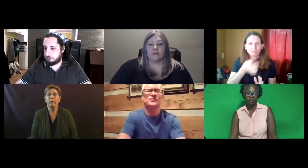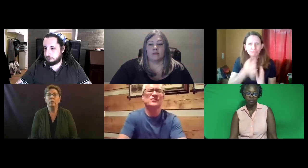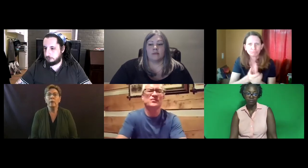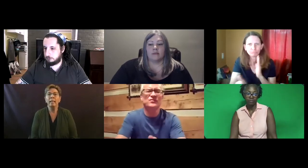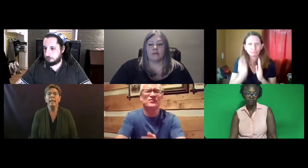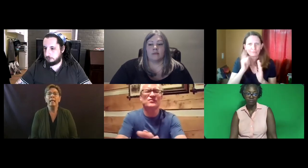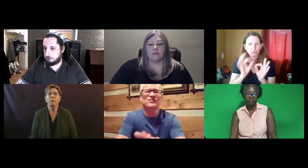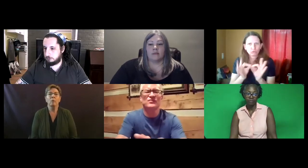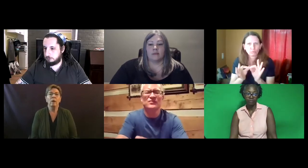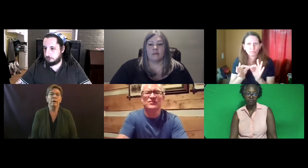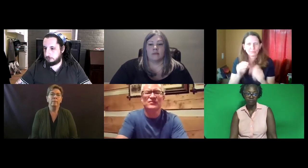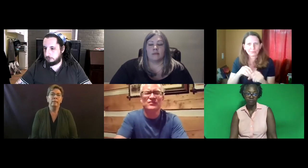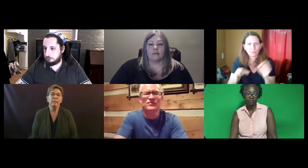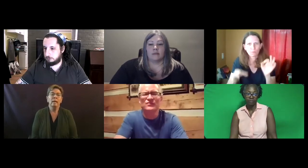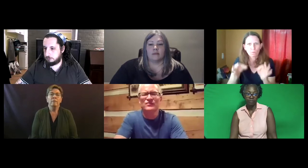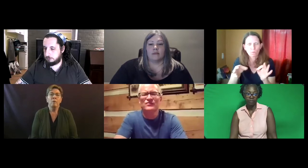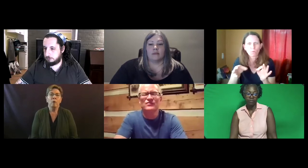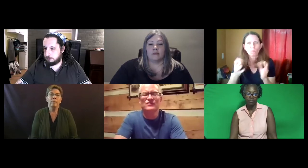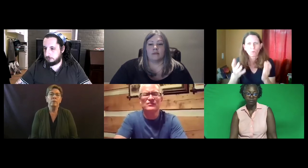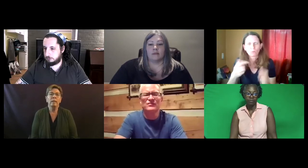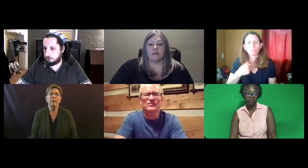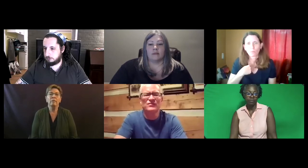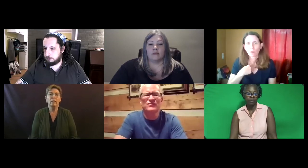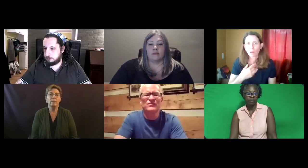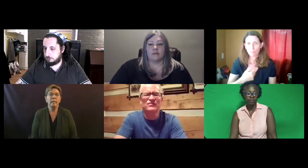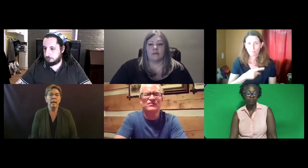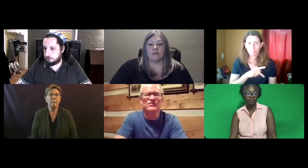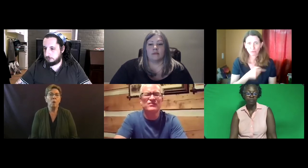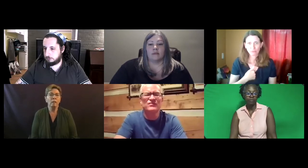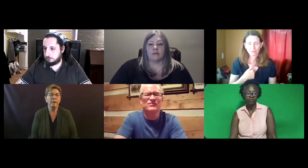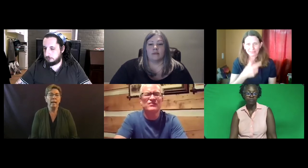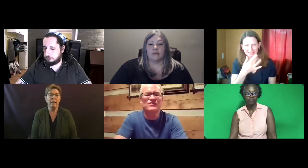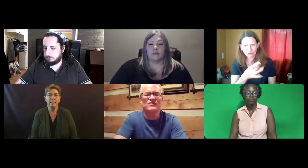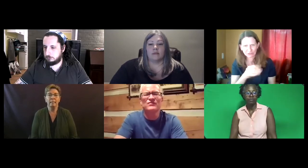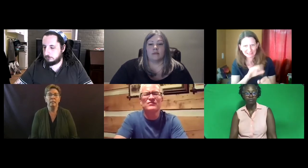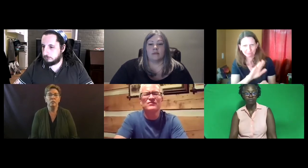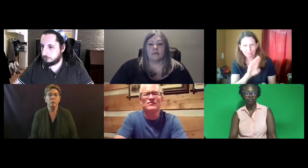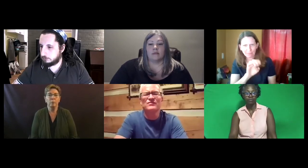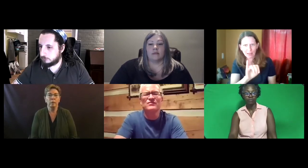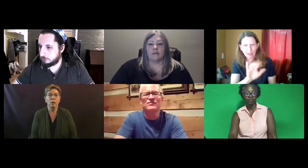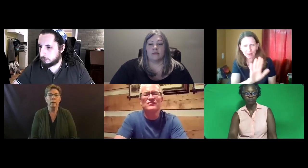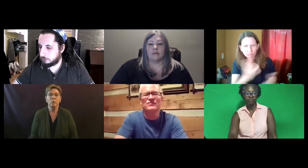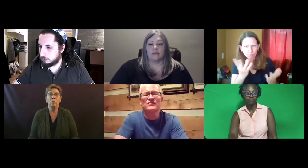We have a requirement for mentoring and everything to become qualified as a legal interpreter in Colorado.